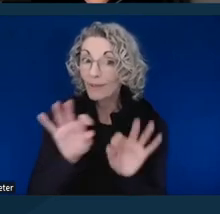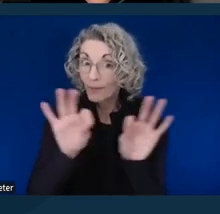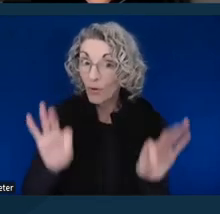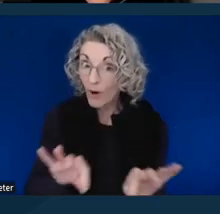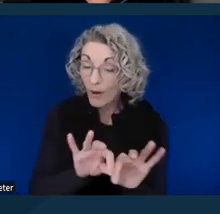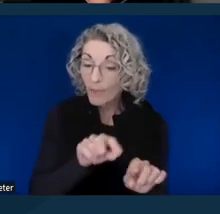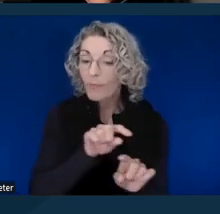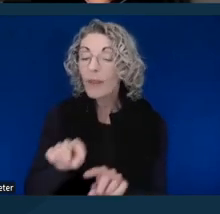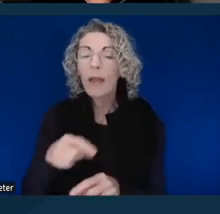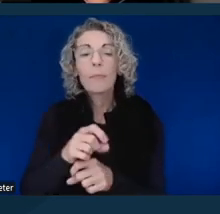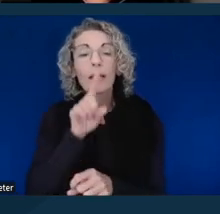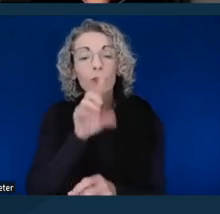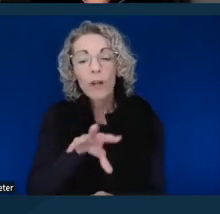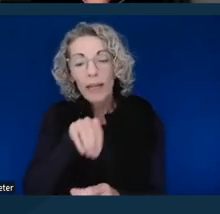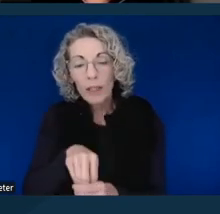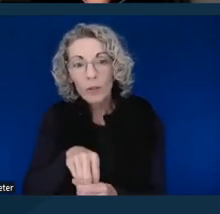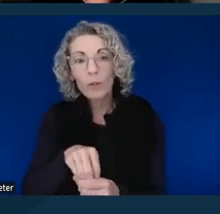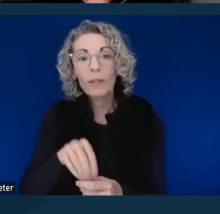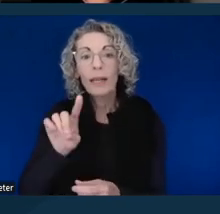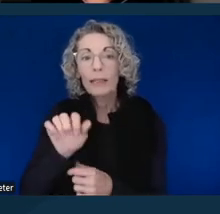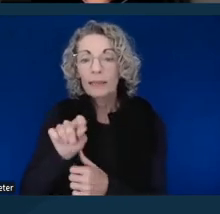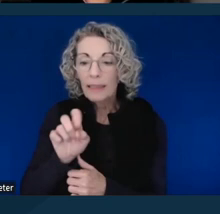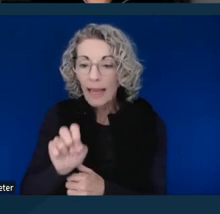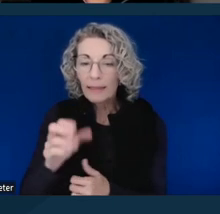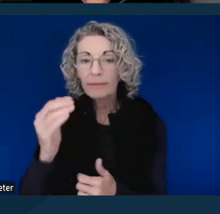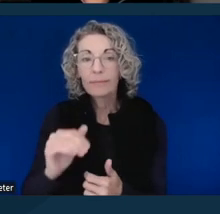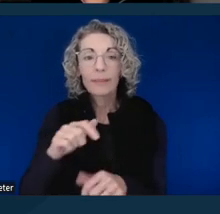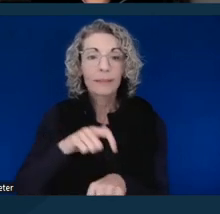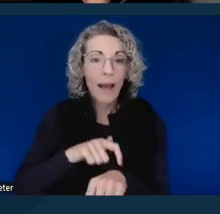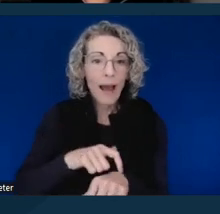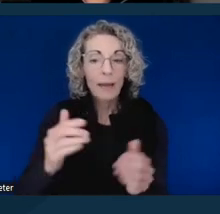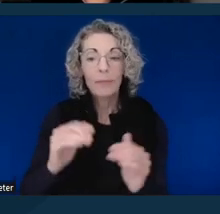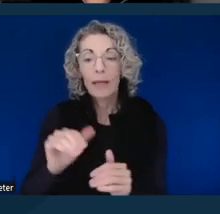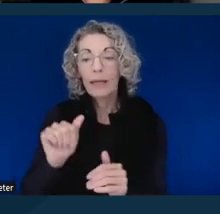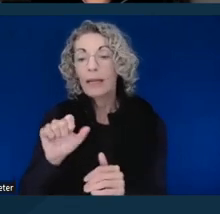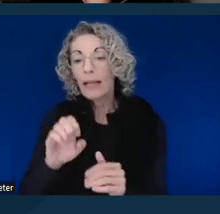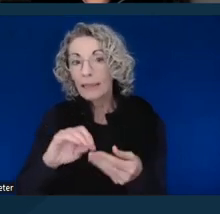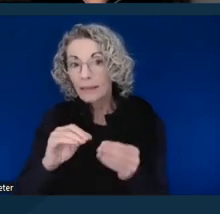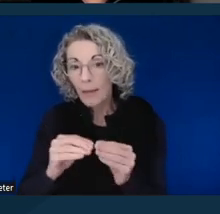the date and the time, the case number and type of case that you're asking for accommodations for,